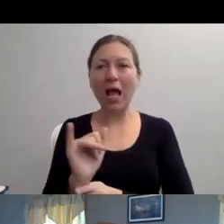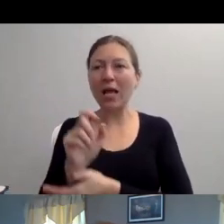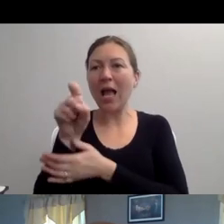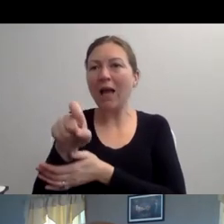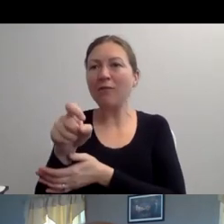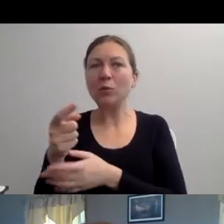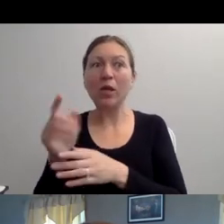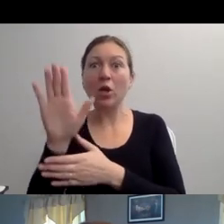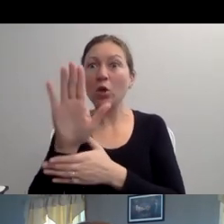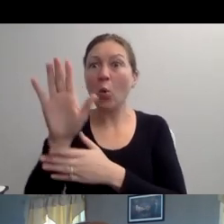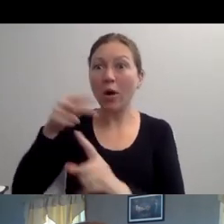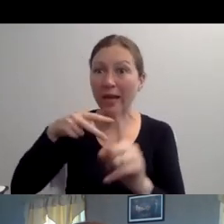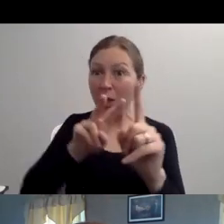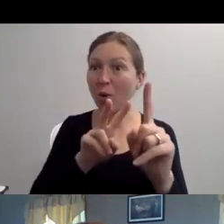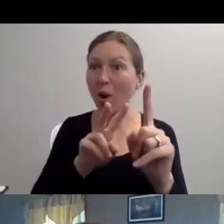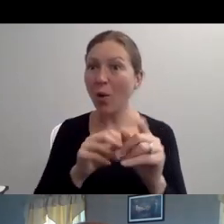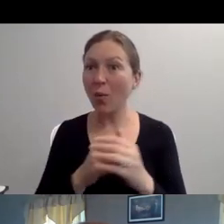I'M SORRY. ">> NO, THAT'S OKAY.